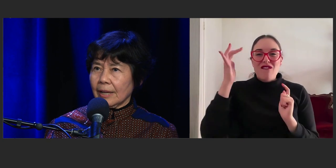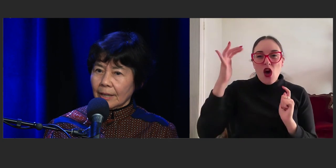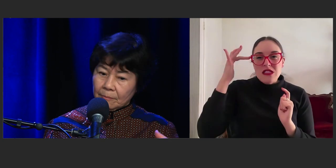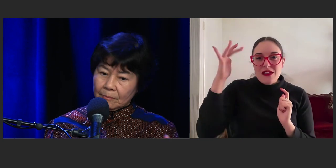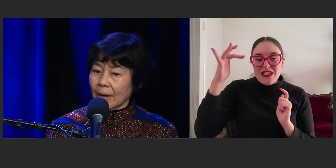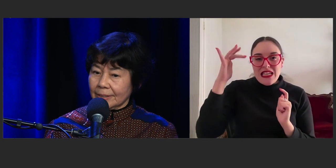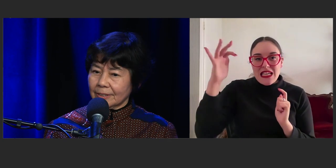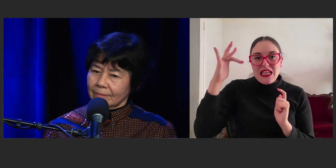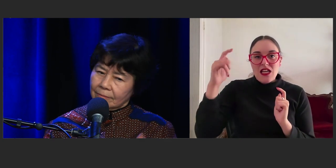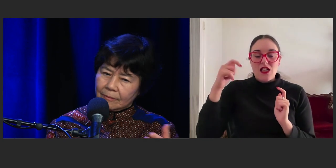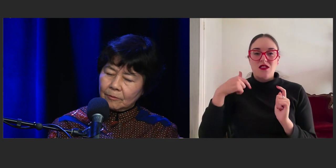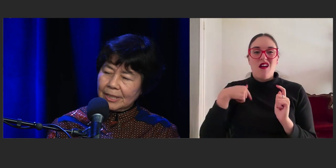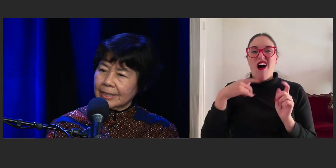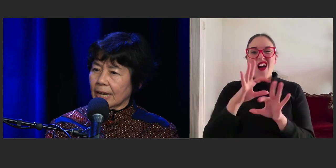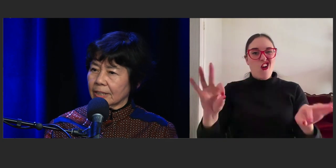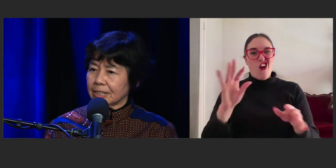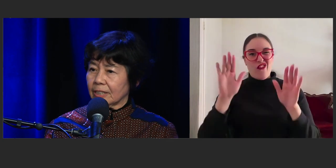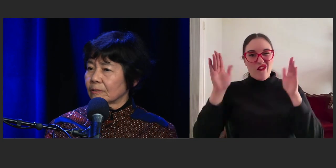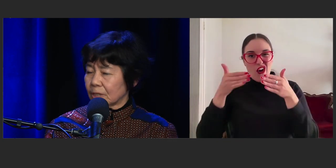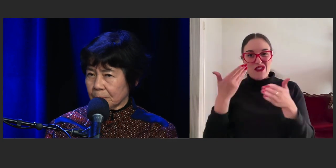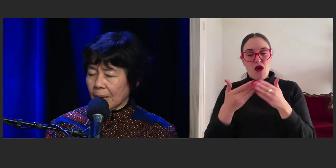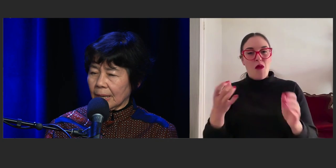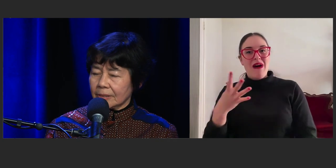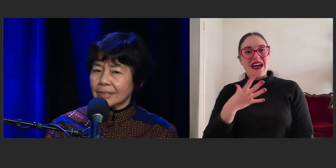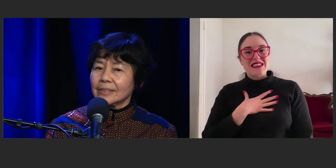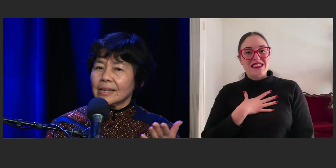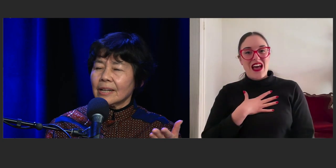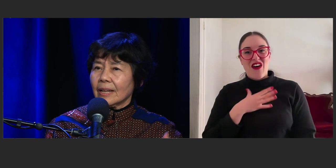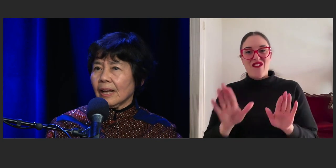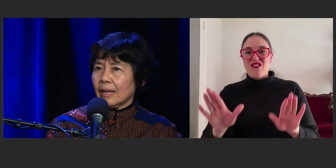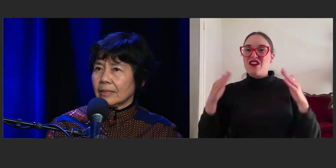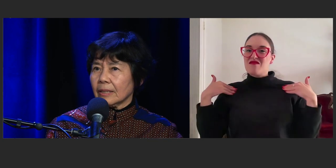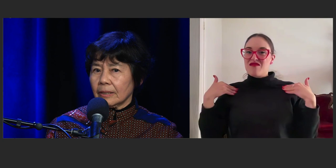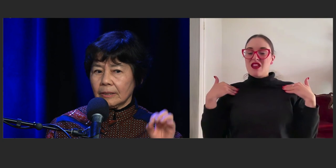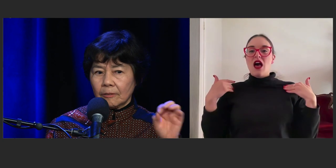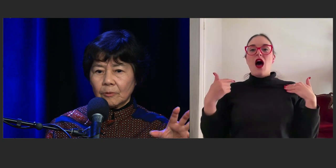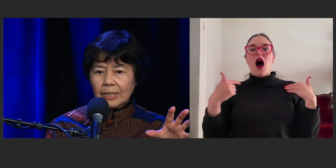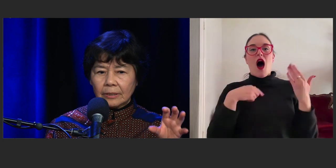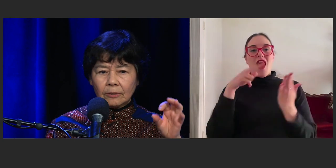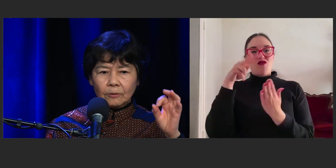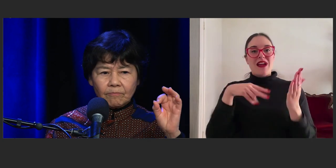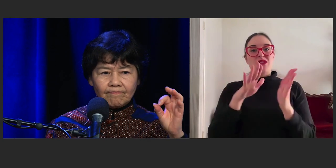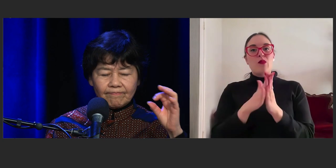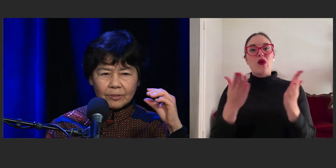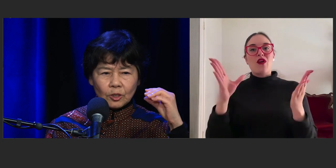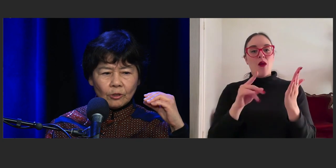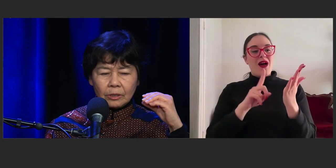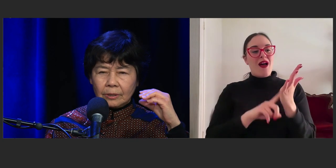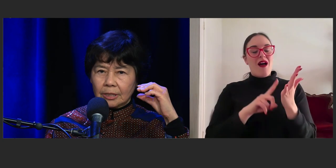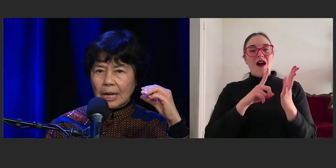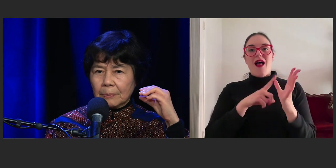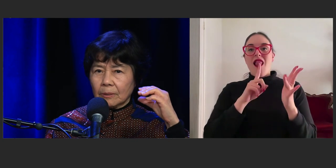and I might read the Daode Jing which is by Laozi. And read a little short chapter,